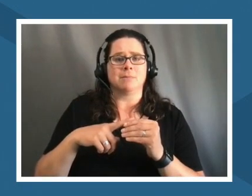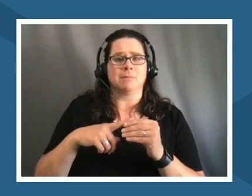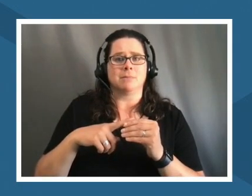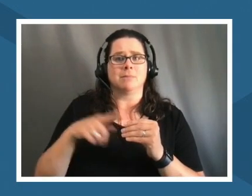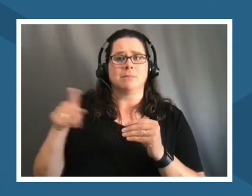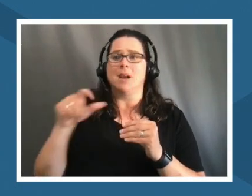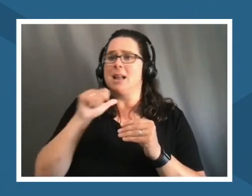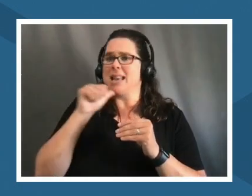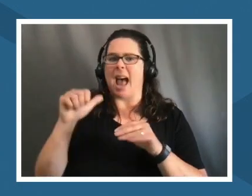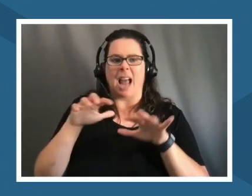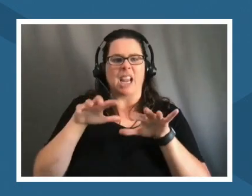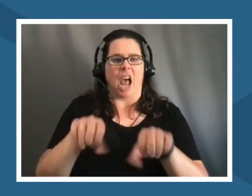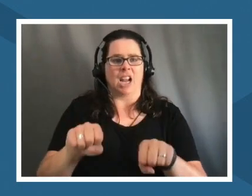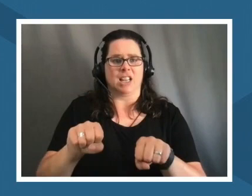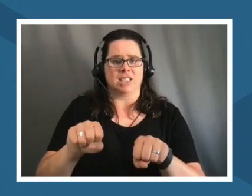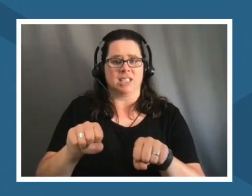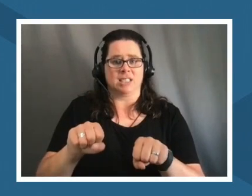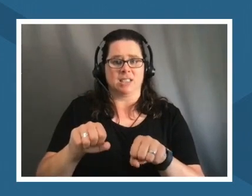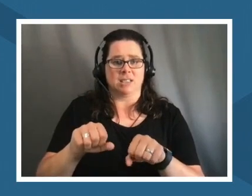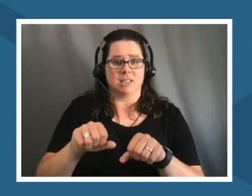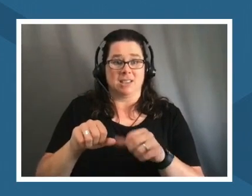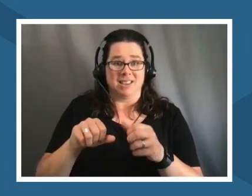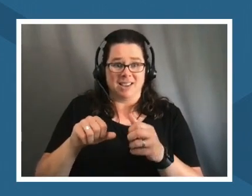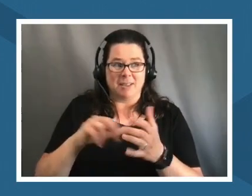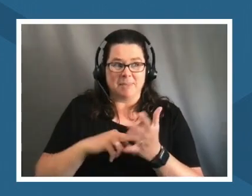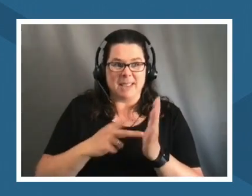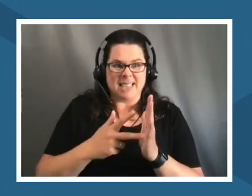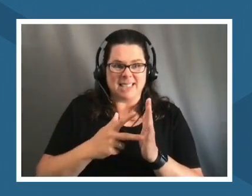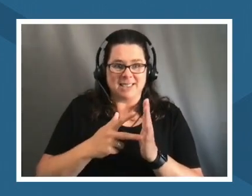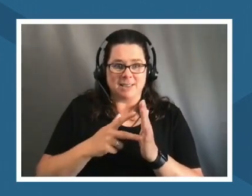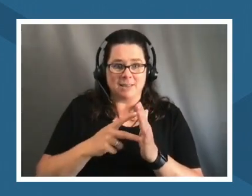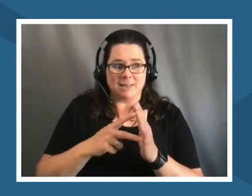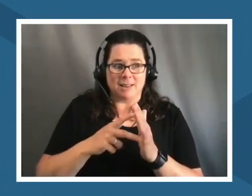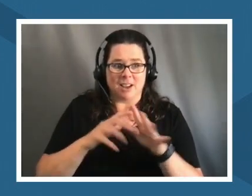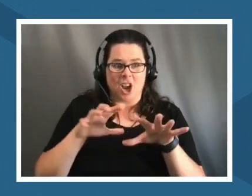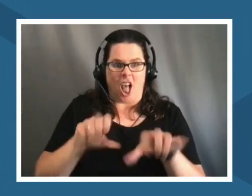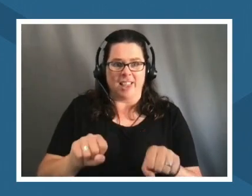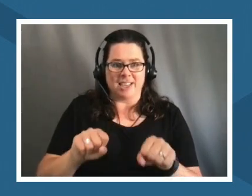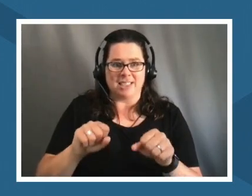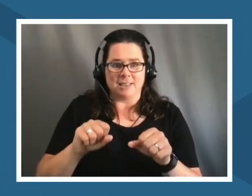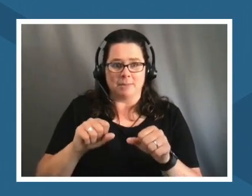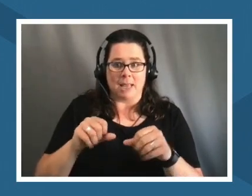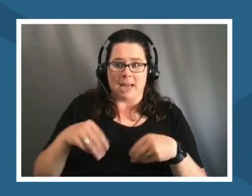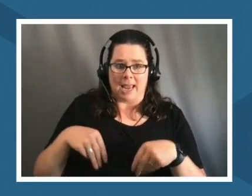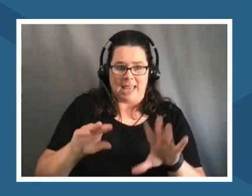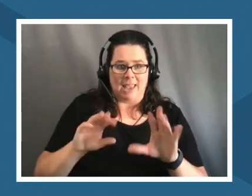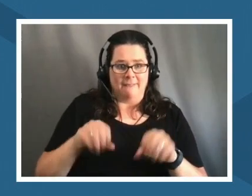decolonizing means land back so like